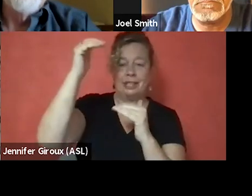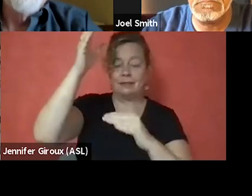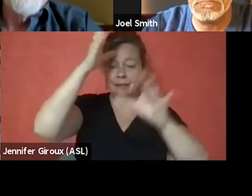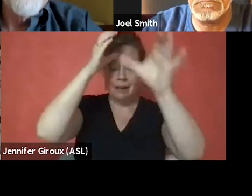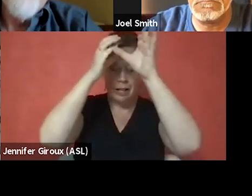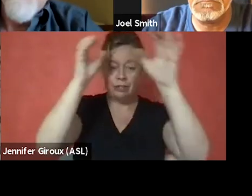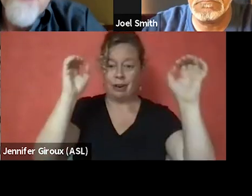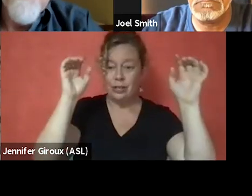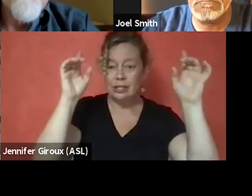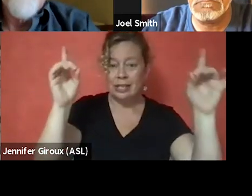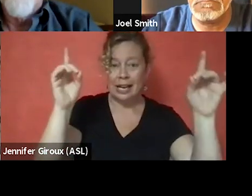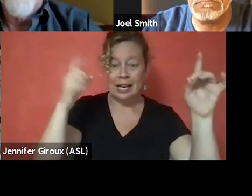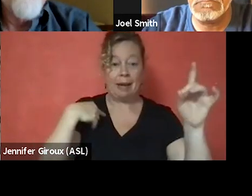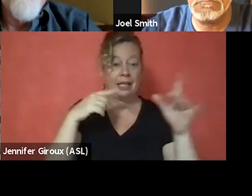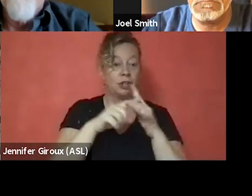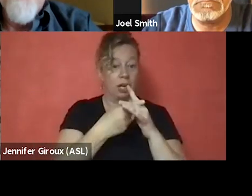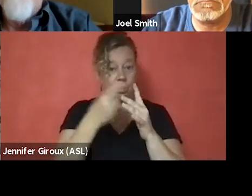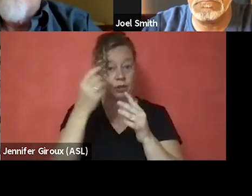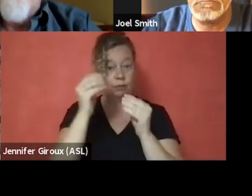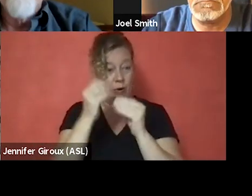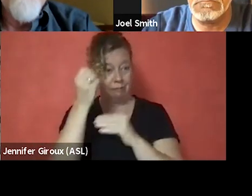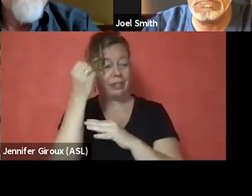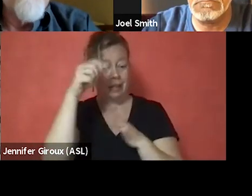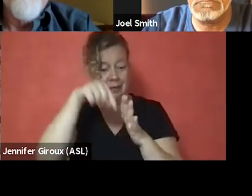am I beginning to understand and many people like myself,